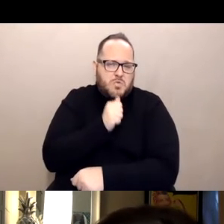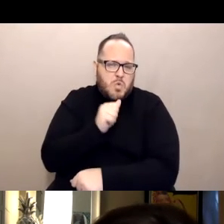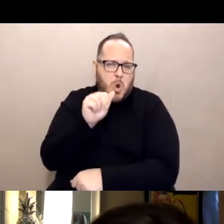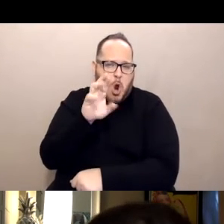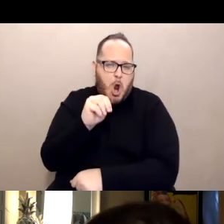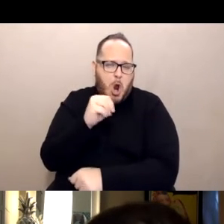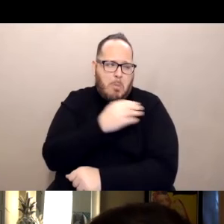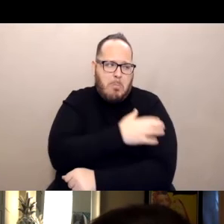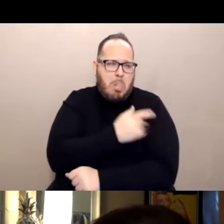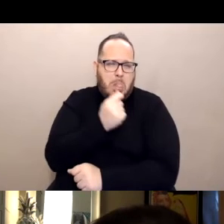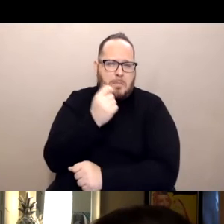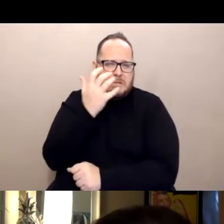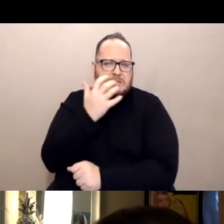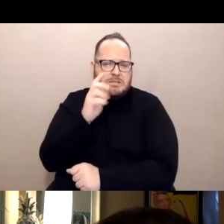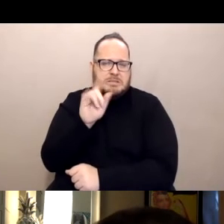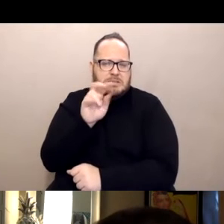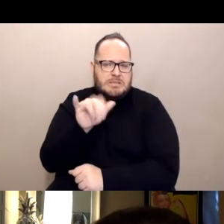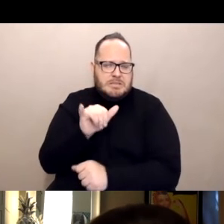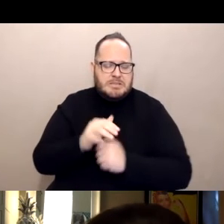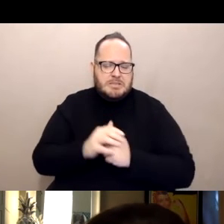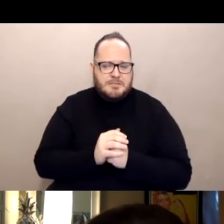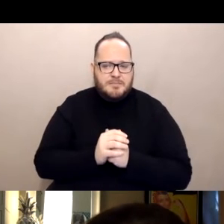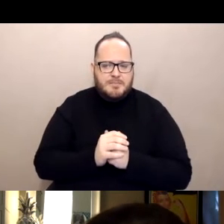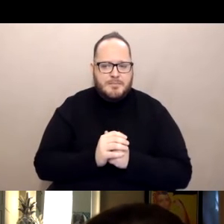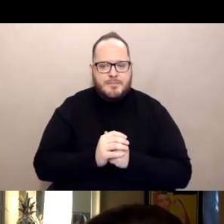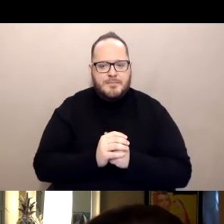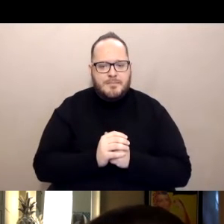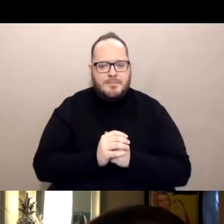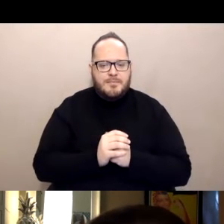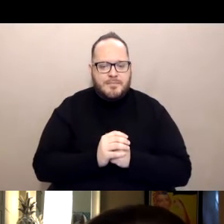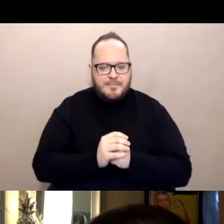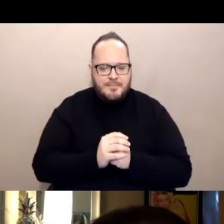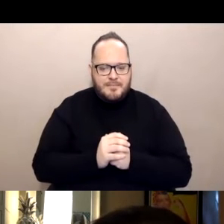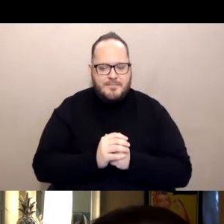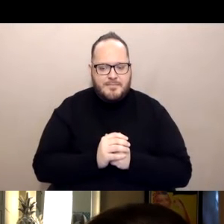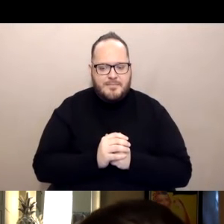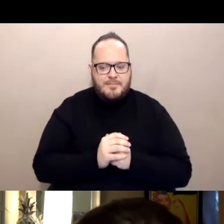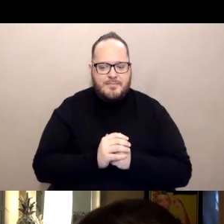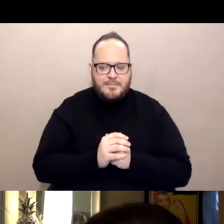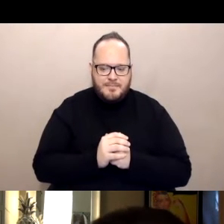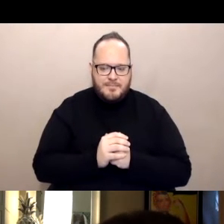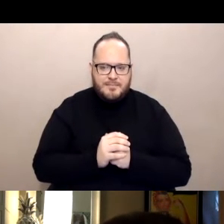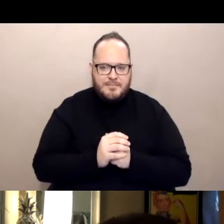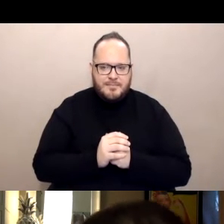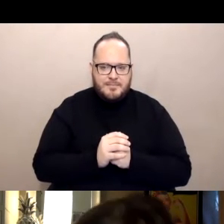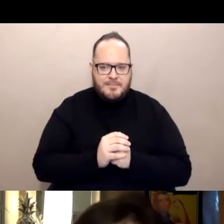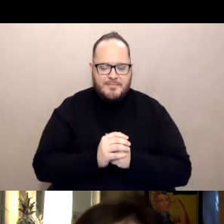I found out about the first vaccine opportunity suddenly.